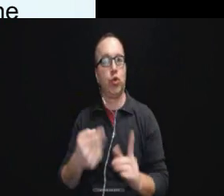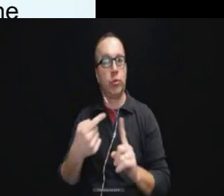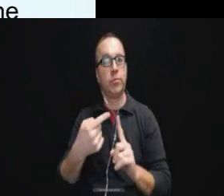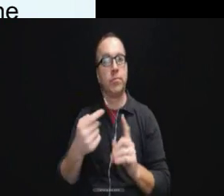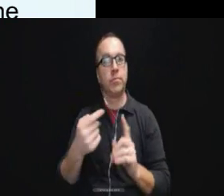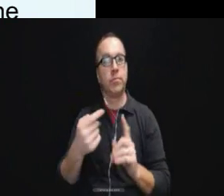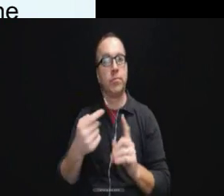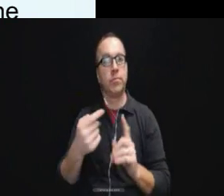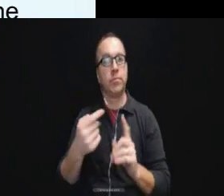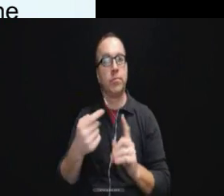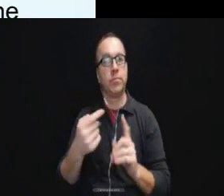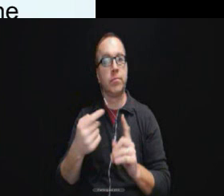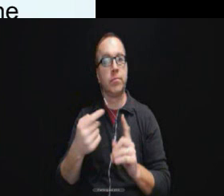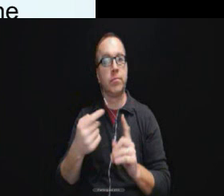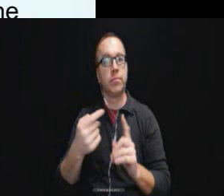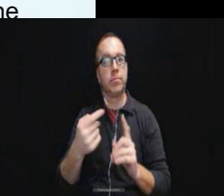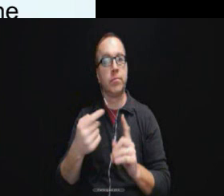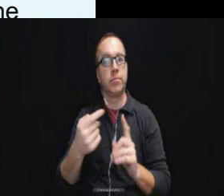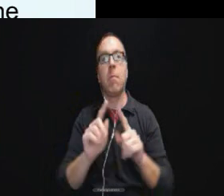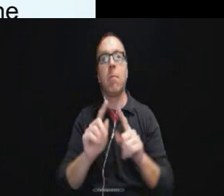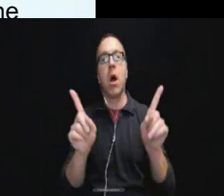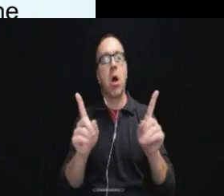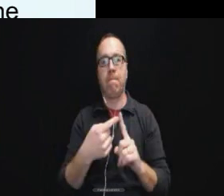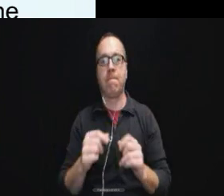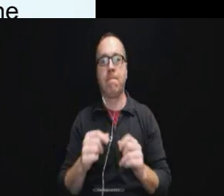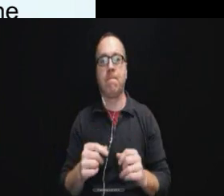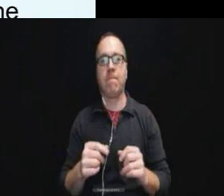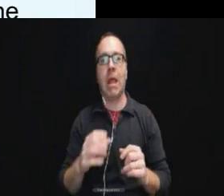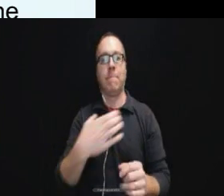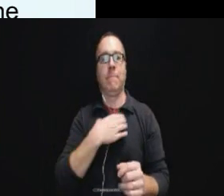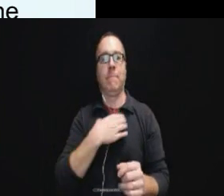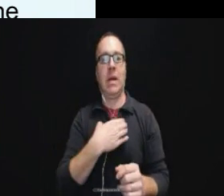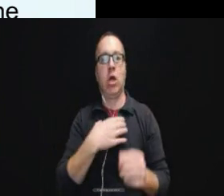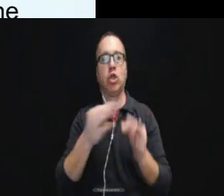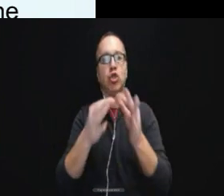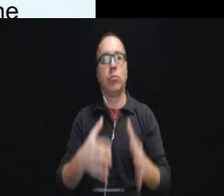But in any event the man complained that the interpreter wasn't effective for him, wasn't